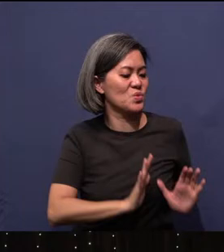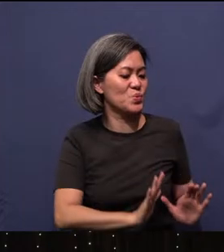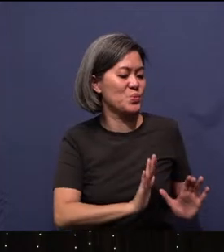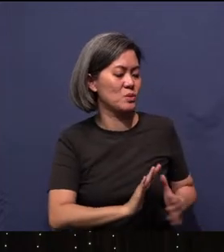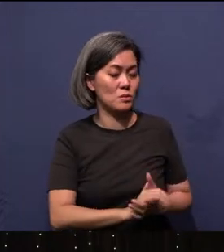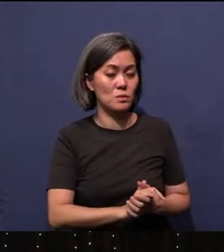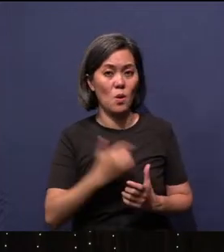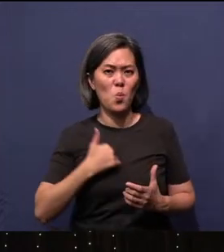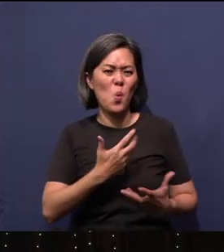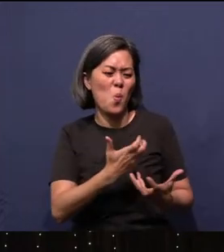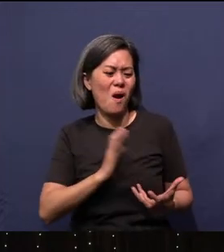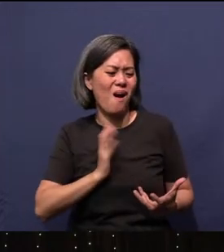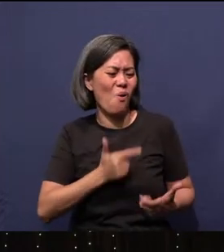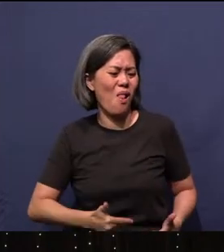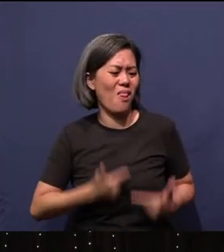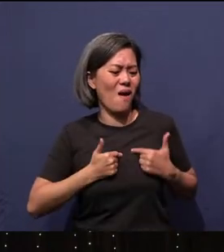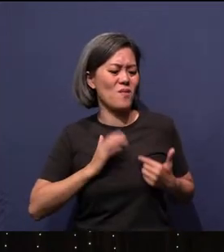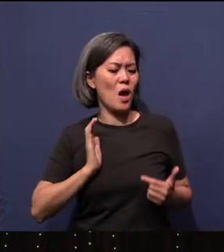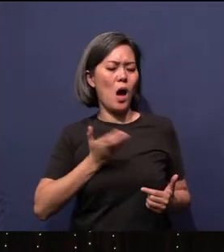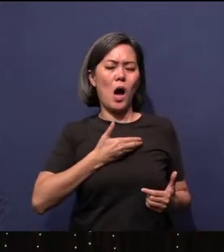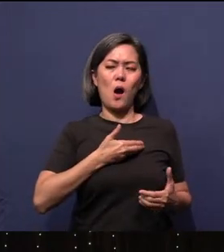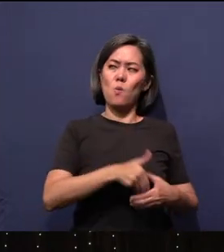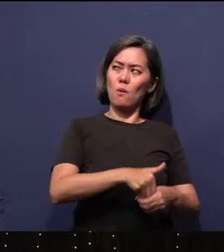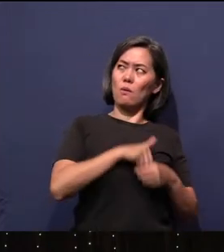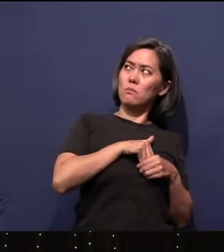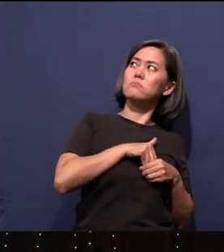We want to live our lives on our terms, not on God's terms.